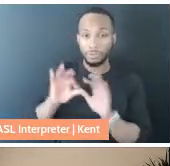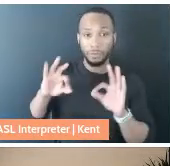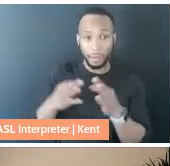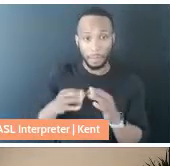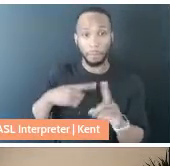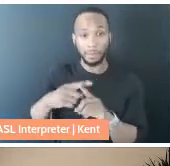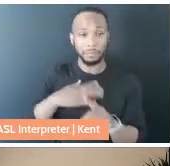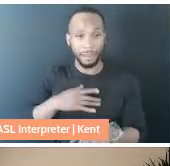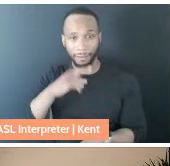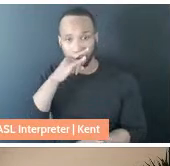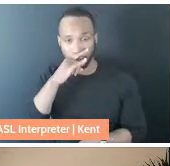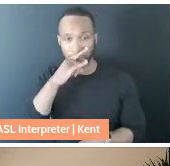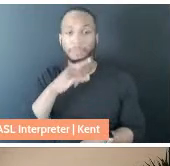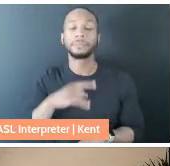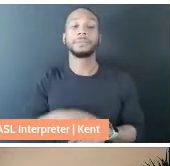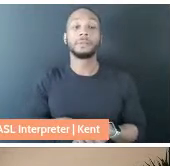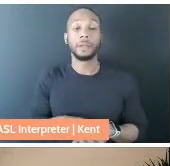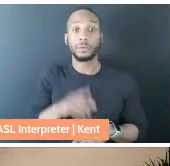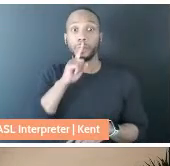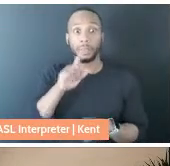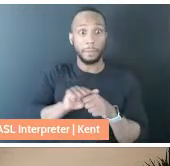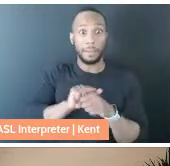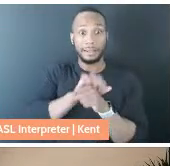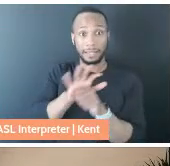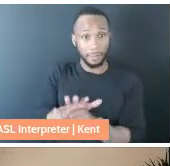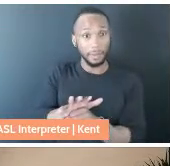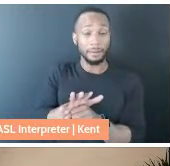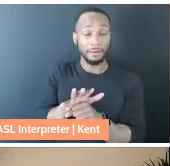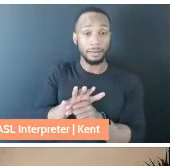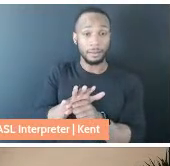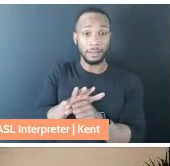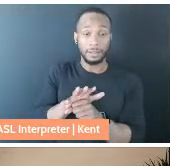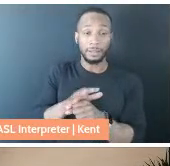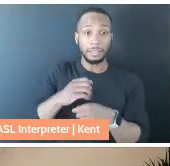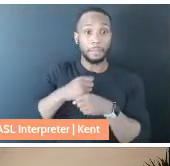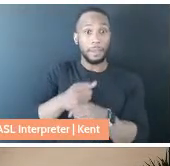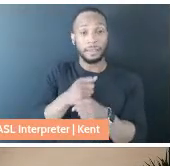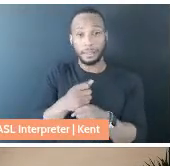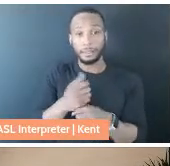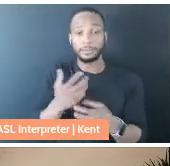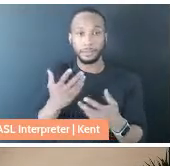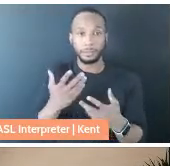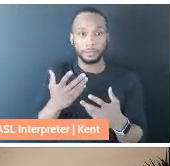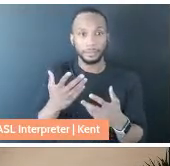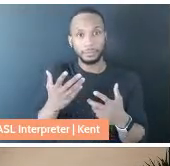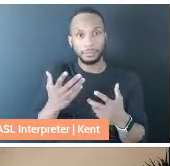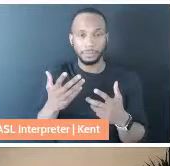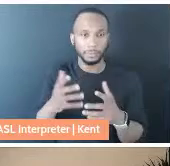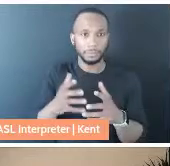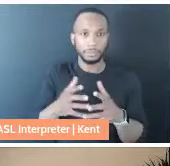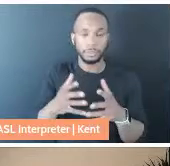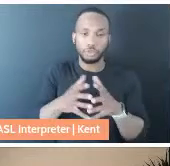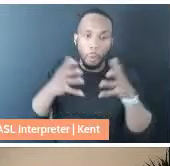And really, the pandemic has made it very ... The enormous amount of care that has gone into